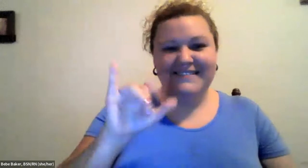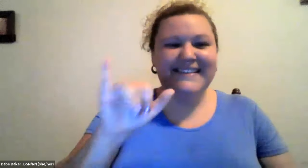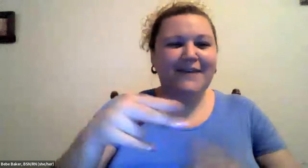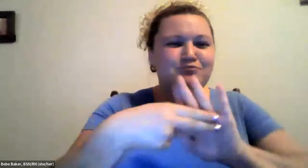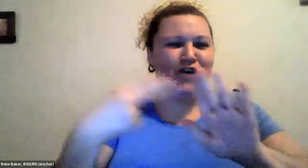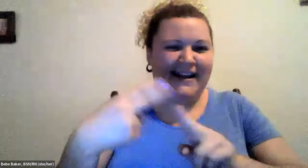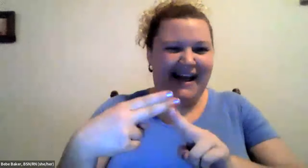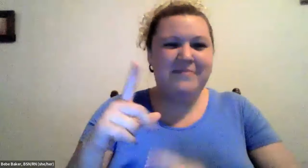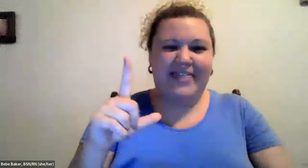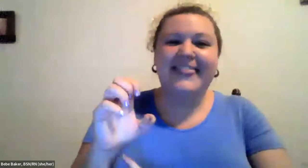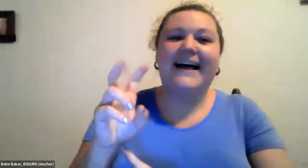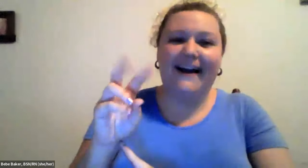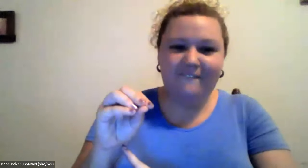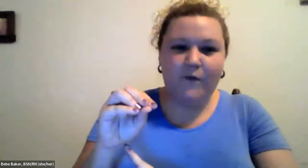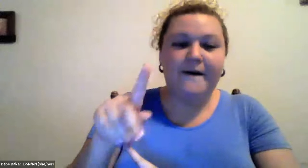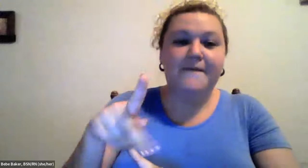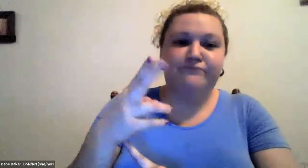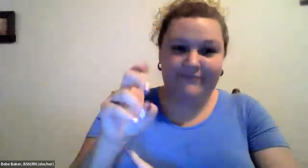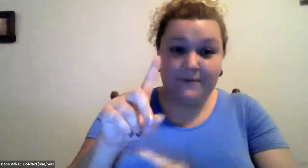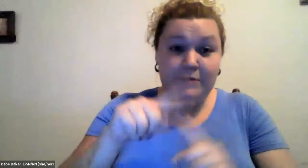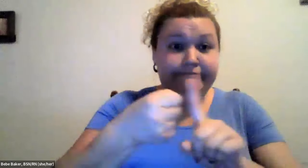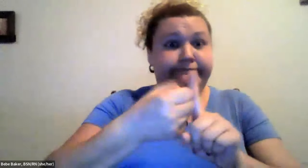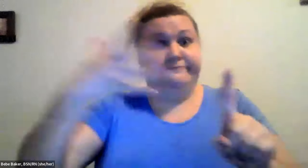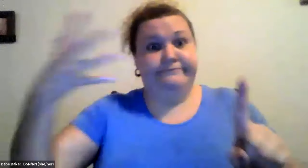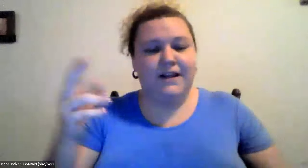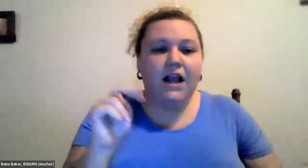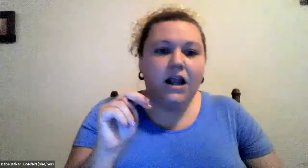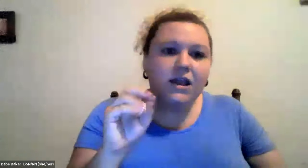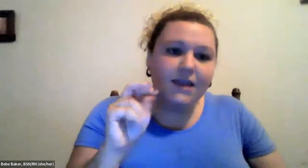Cristine Saunders: So level of fat is one of the it's the brand name.